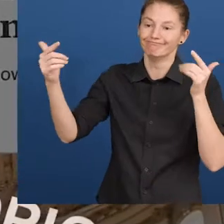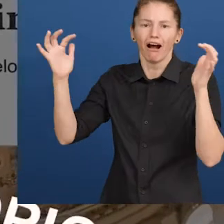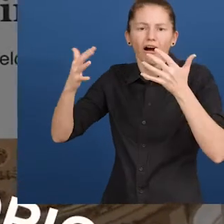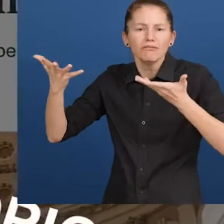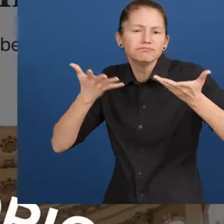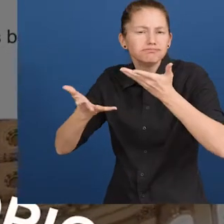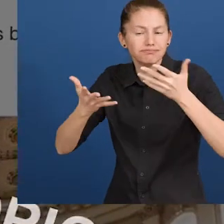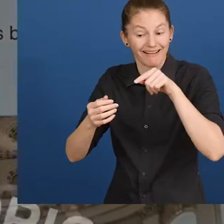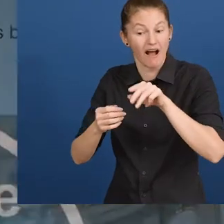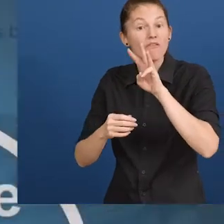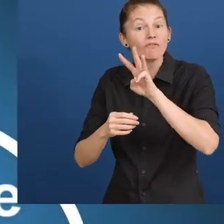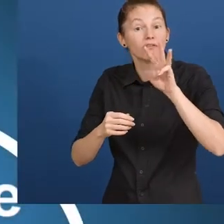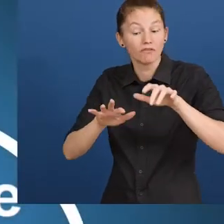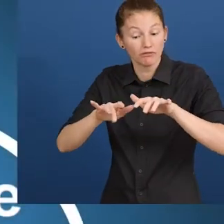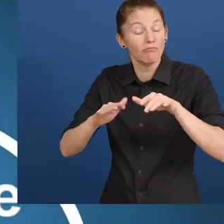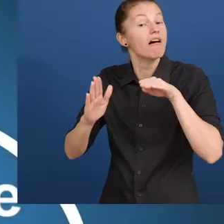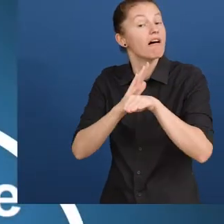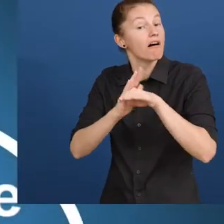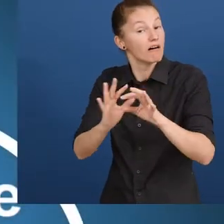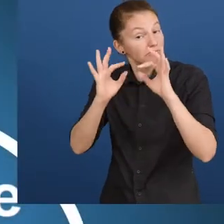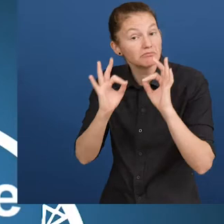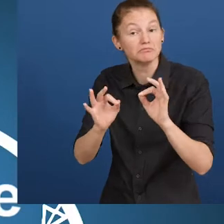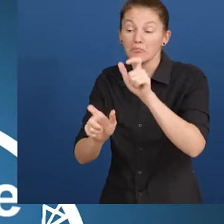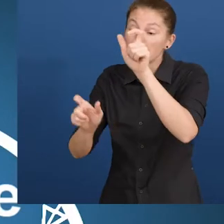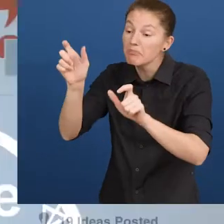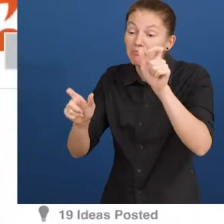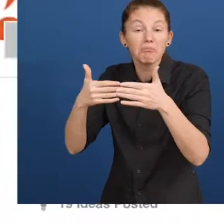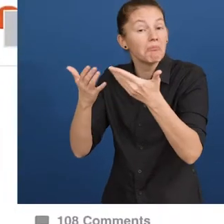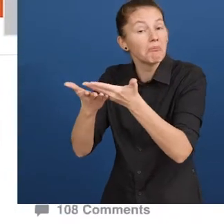Through an accessible online crowdsourcing tool, anyone can participate